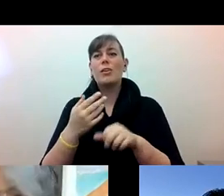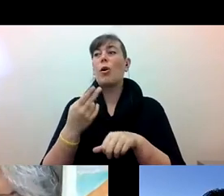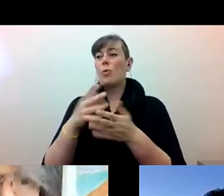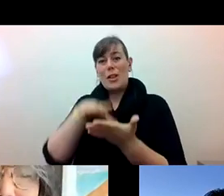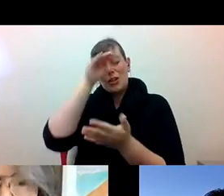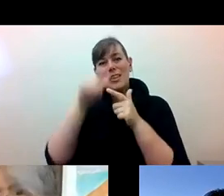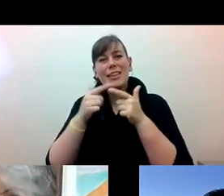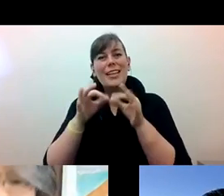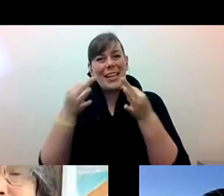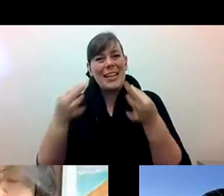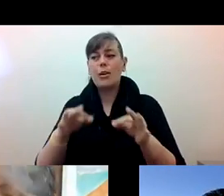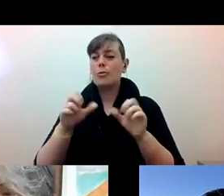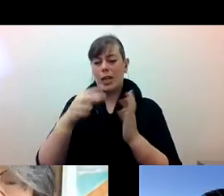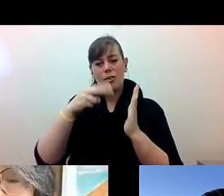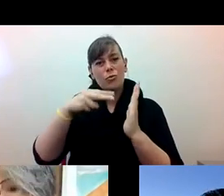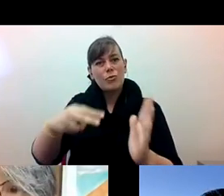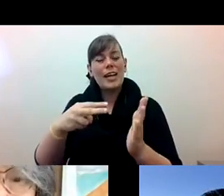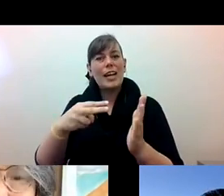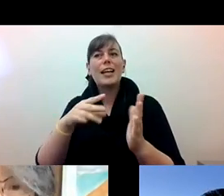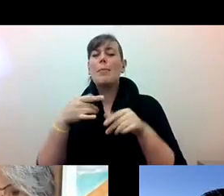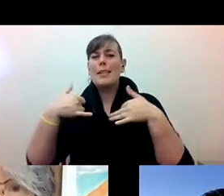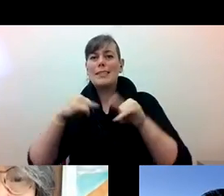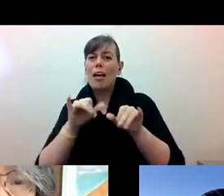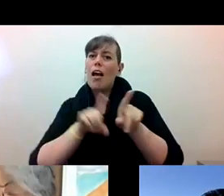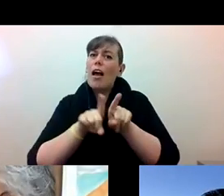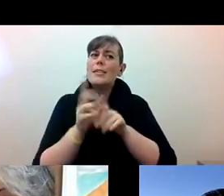Katherine Lee: learn their histories, to talk with their elders to learn from their elders.